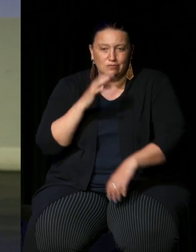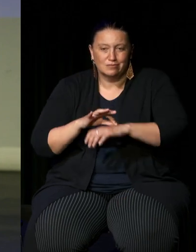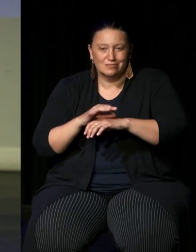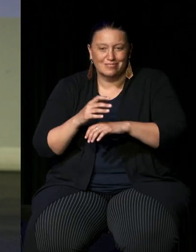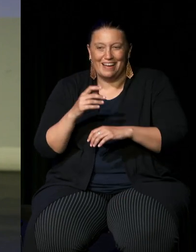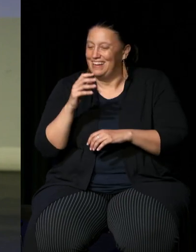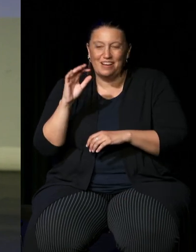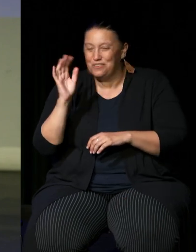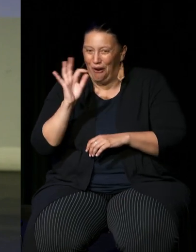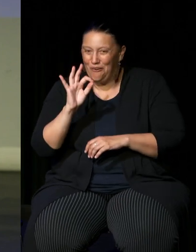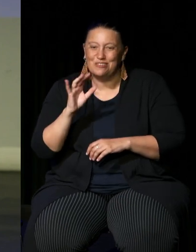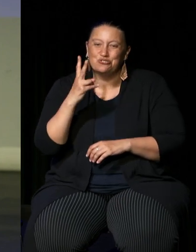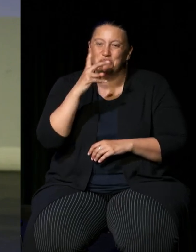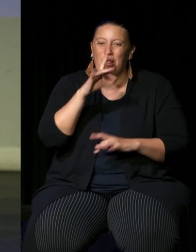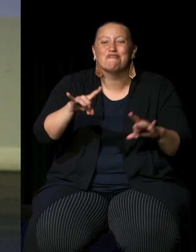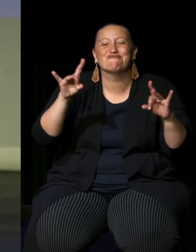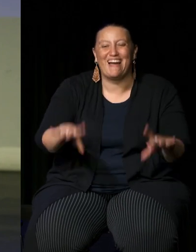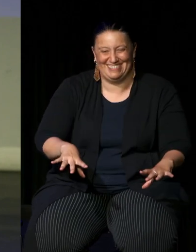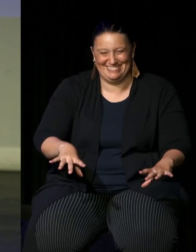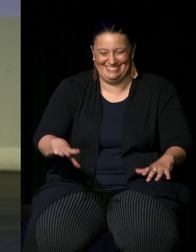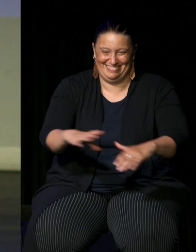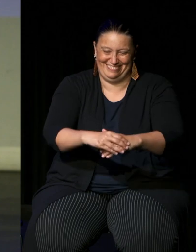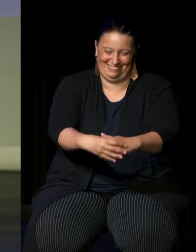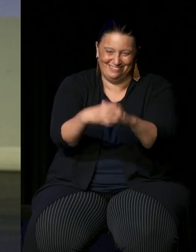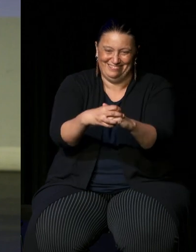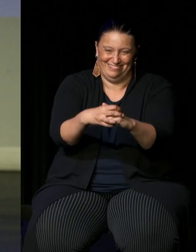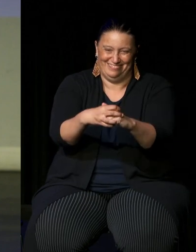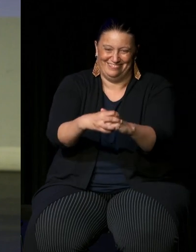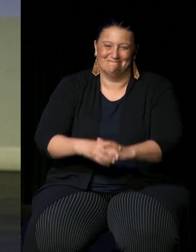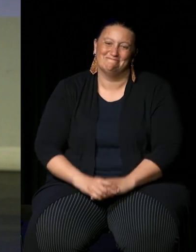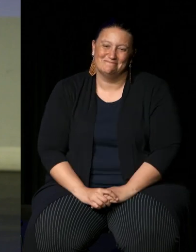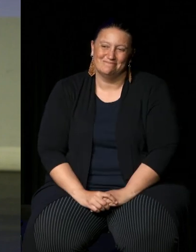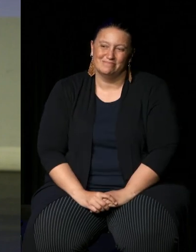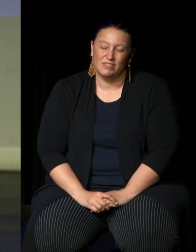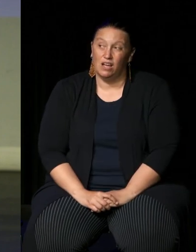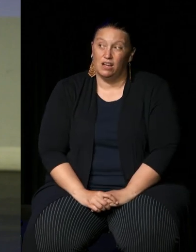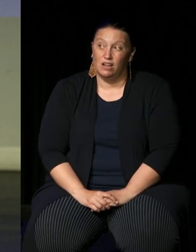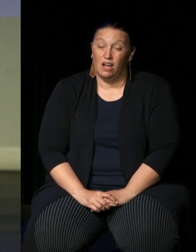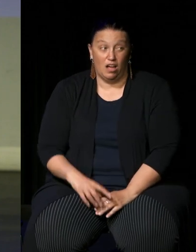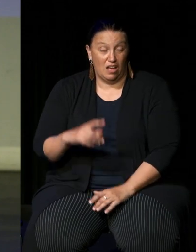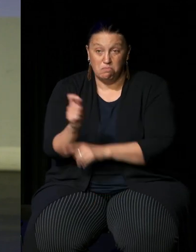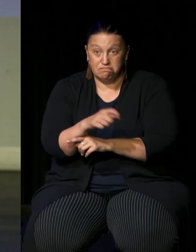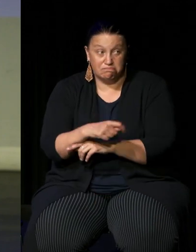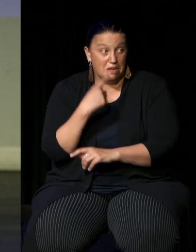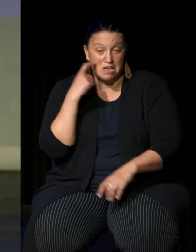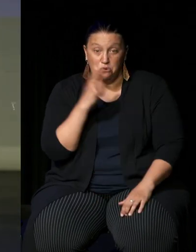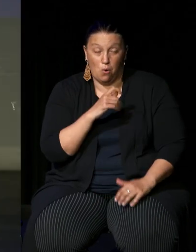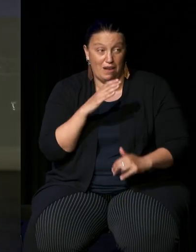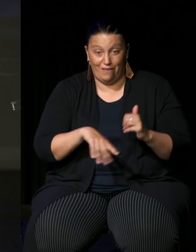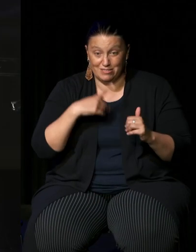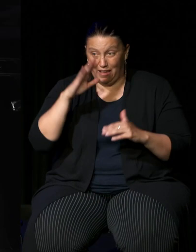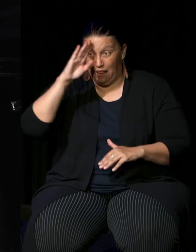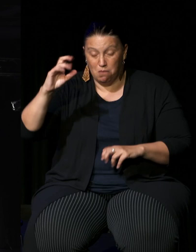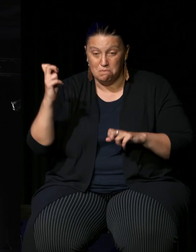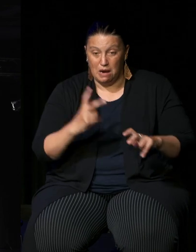shared a moment what that said to me was that we have a long way to go and the voice of First